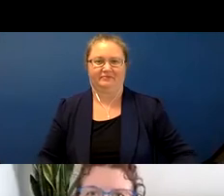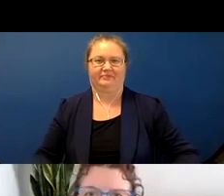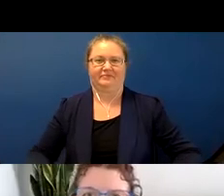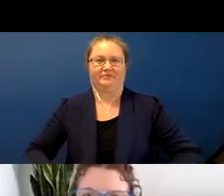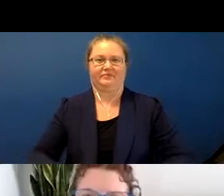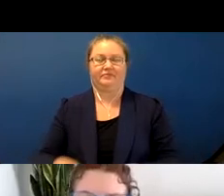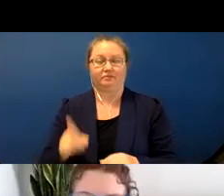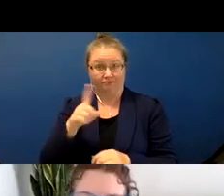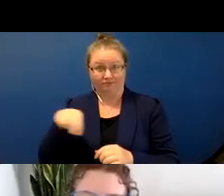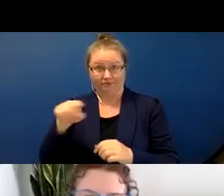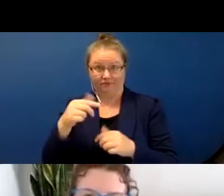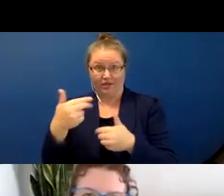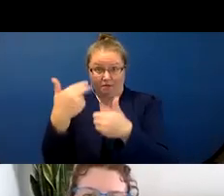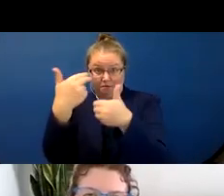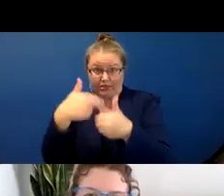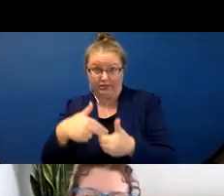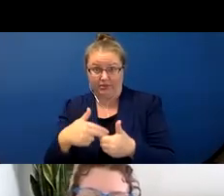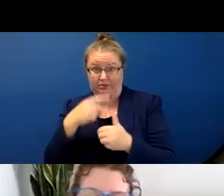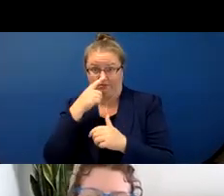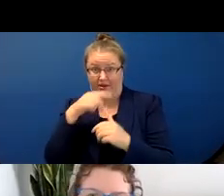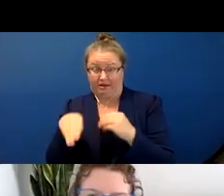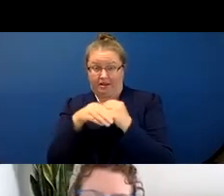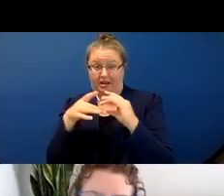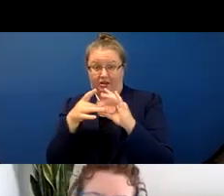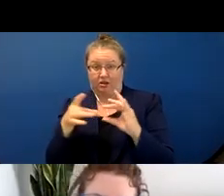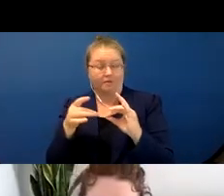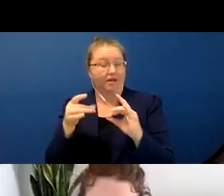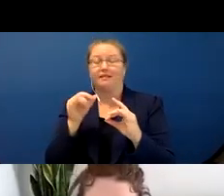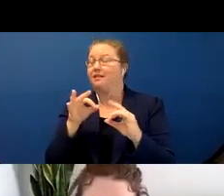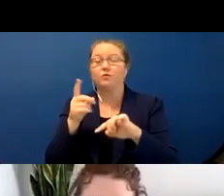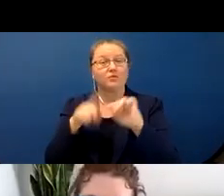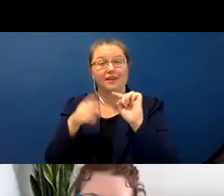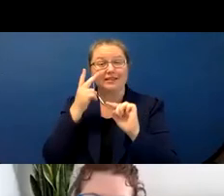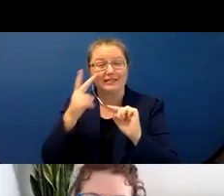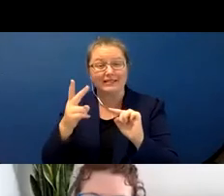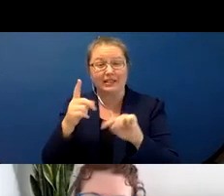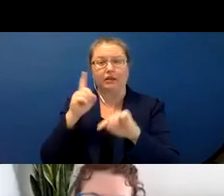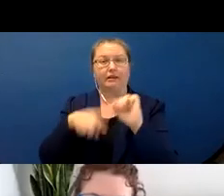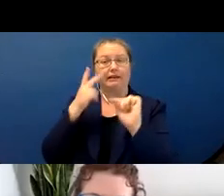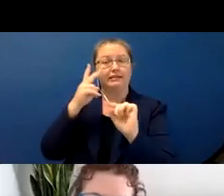can comment - if you're having any problems seeing the interpreter please make sure that